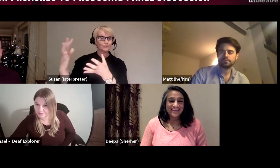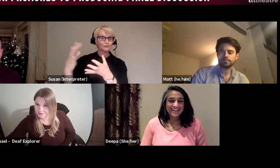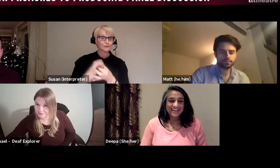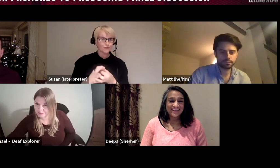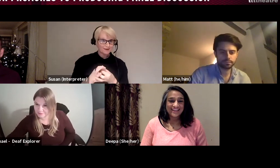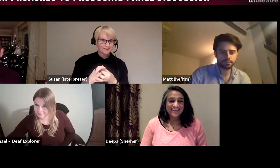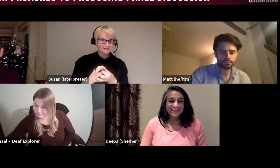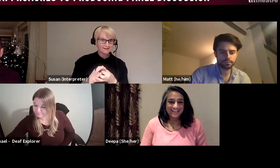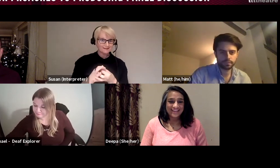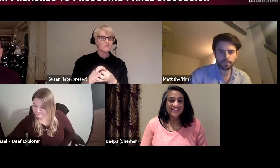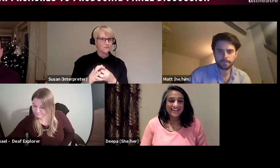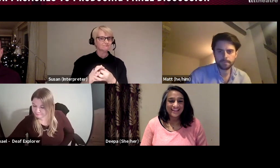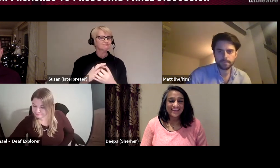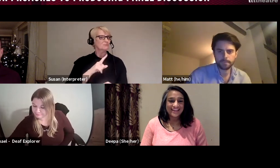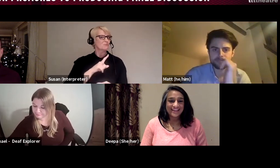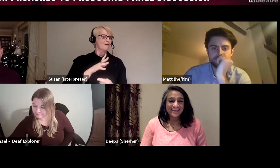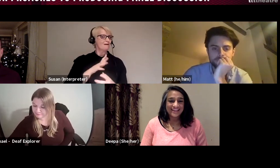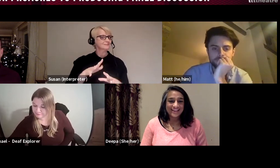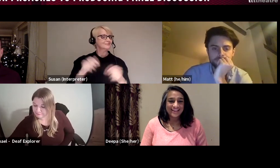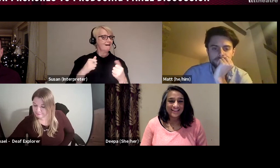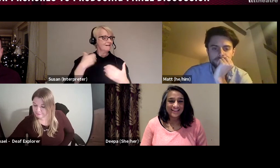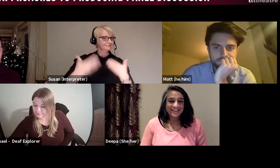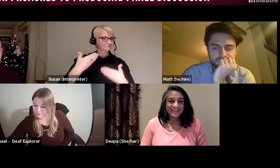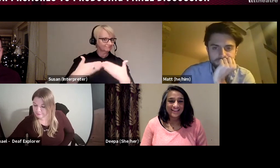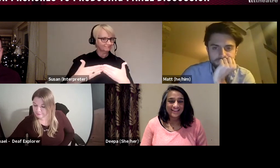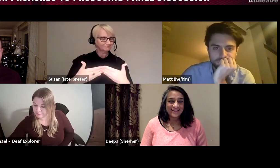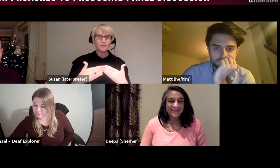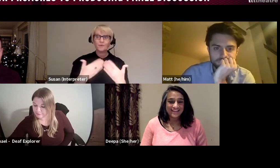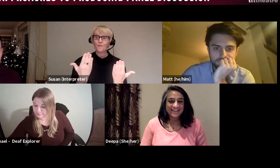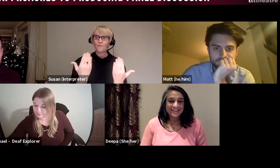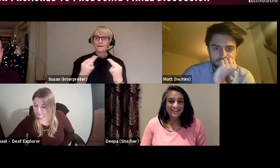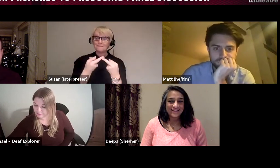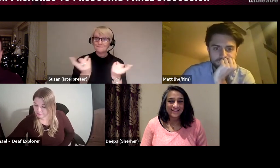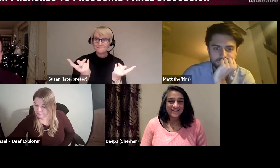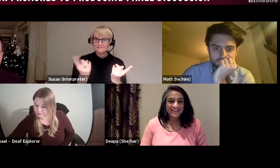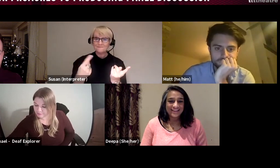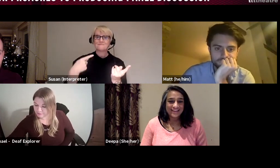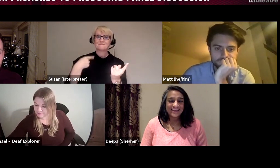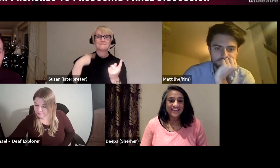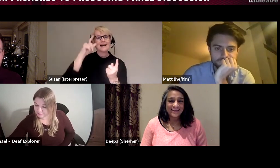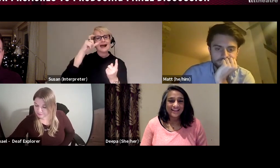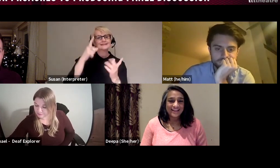I think we'll get started. Welcome everyone. I am Alex, I am a producer at Deafinitely Theatre